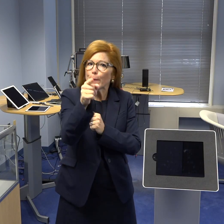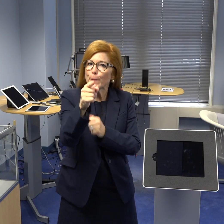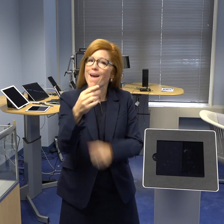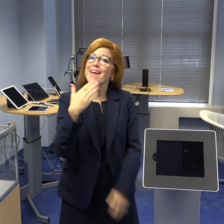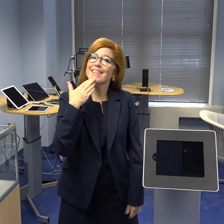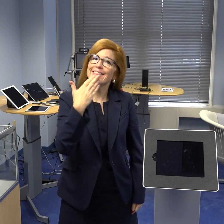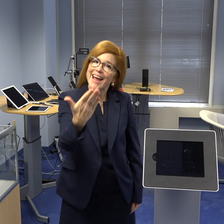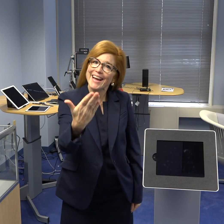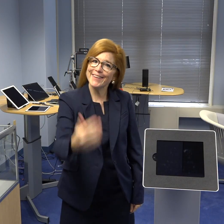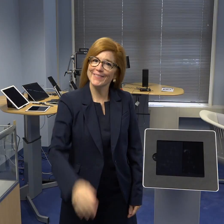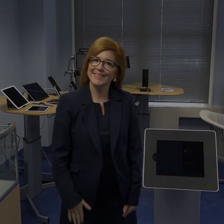you! Thank you.